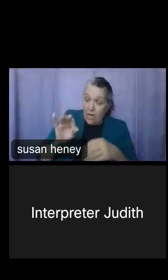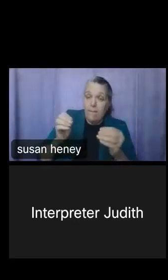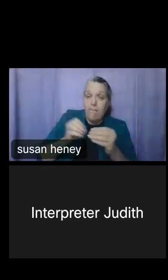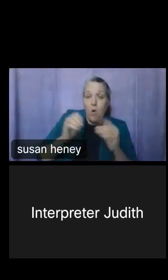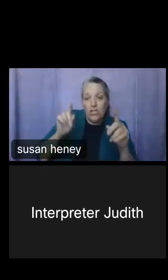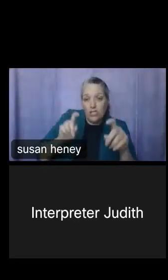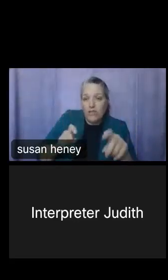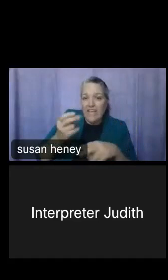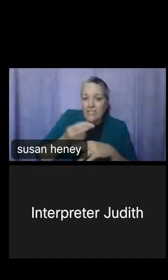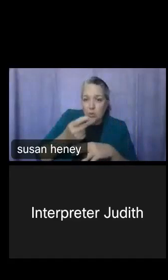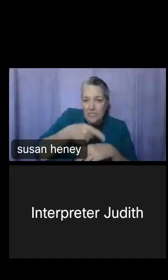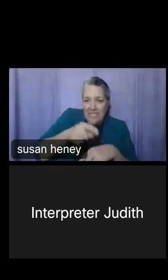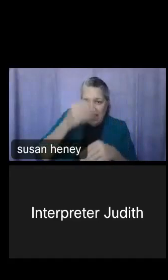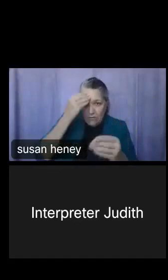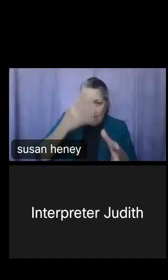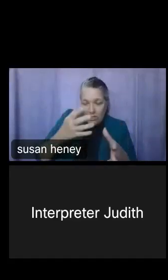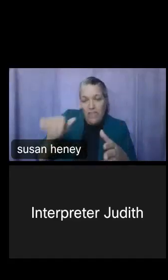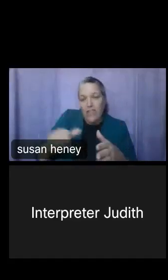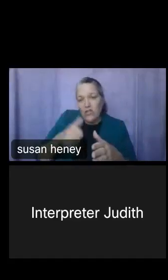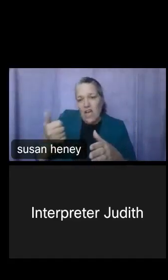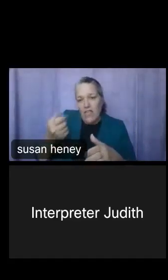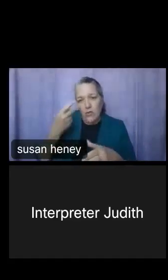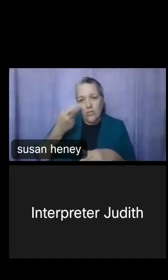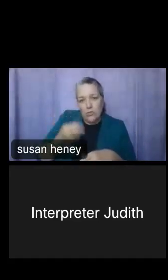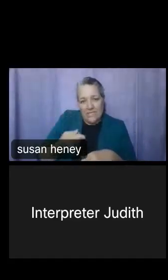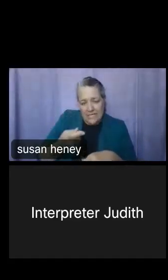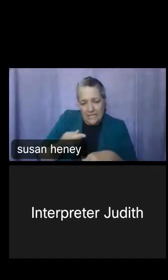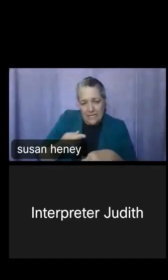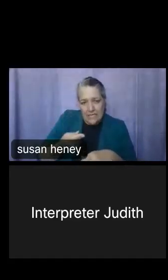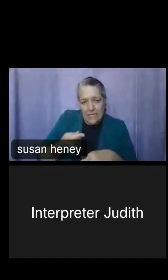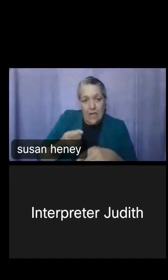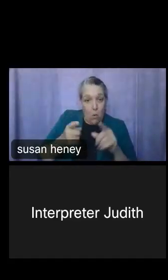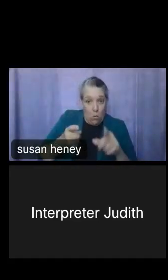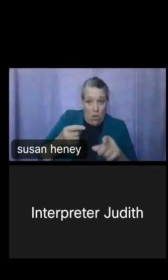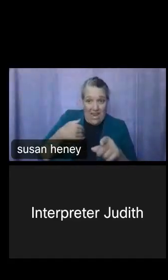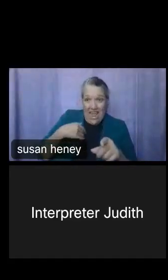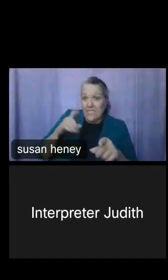There are additional ones you can see here. There's even one that has 100 different races,